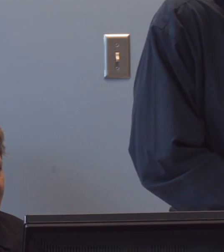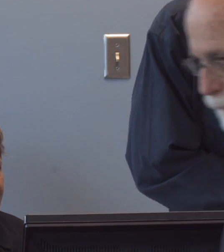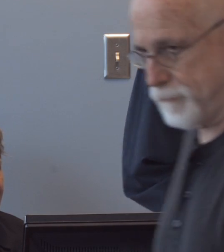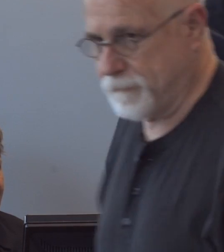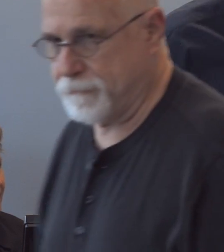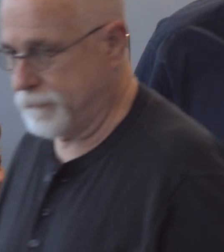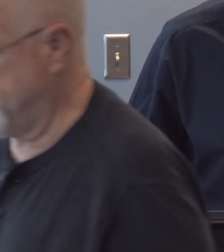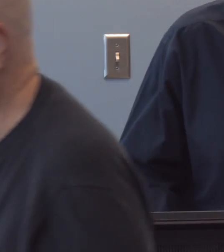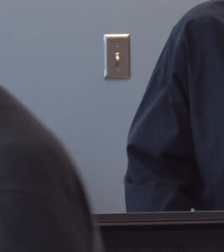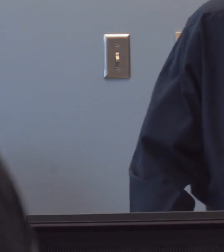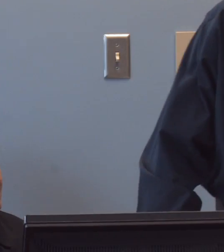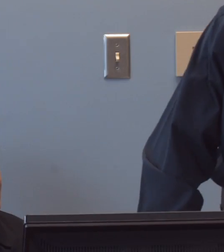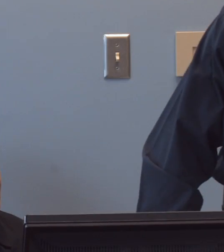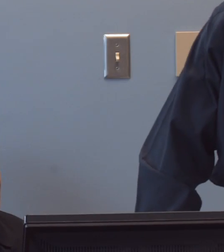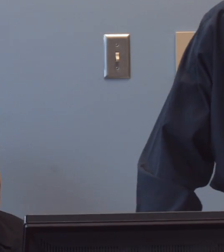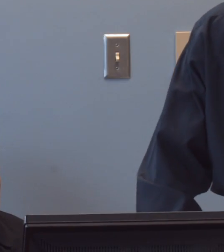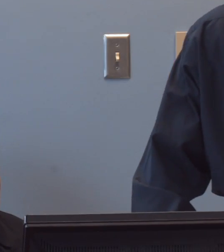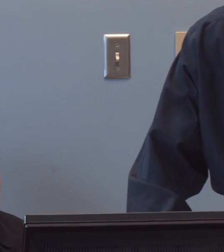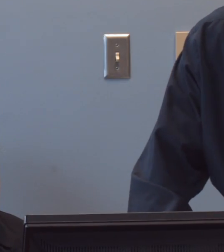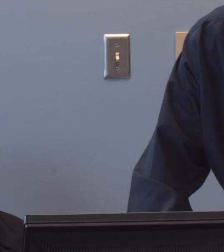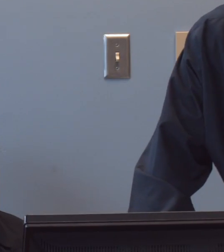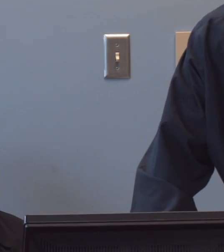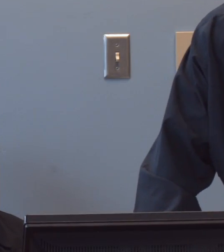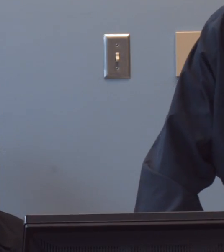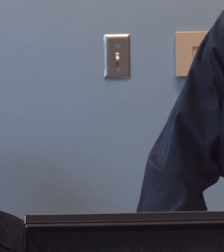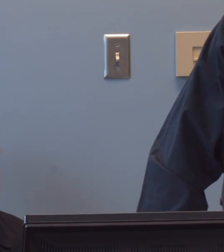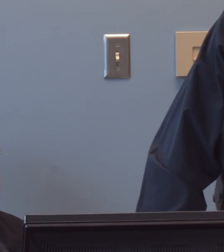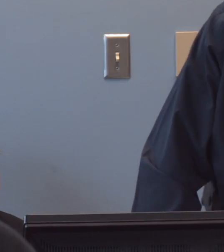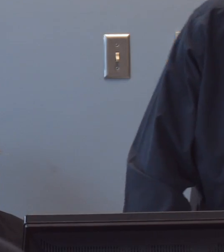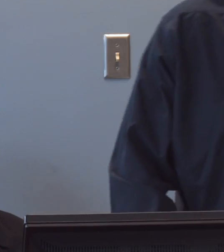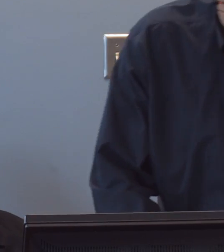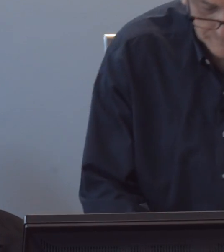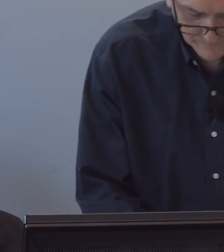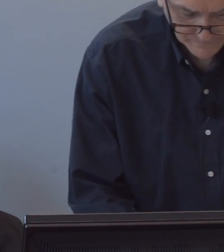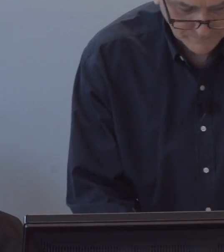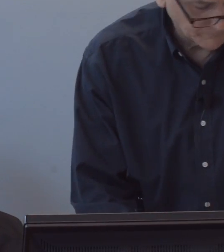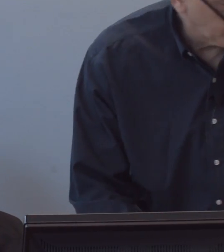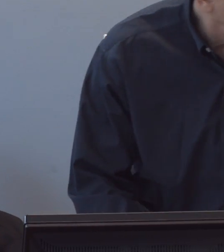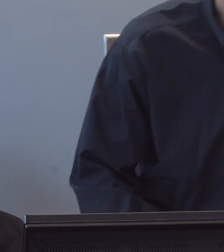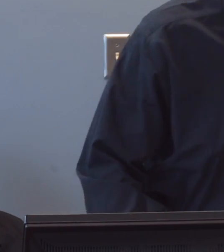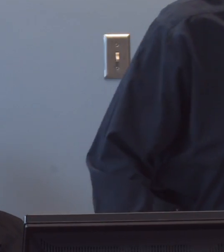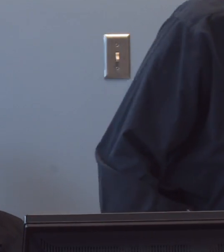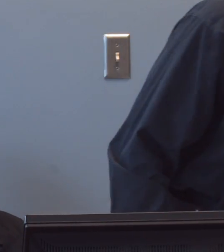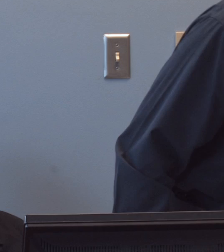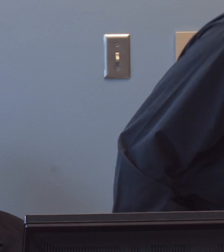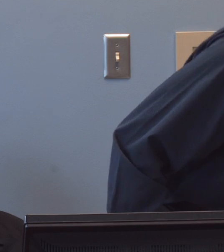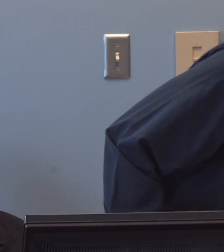and extensive experience and expertise in the administration of adapted sports and recreation